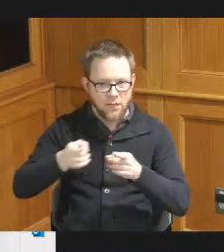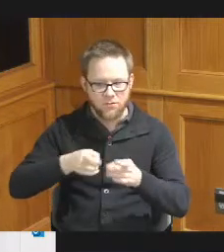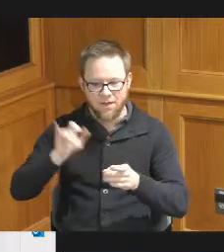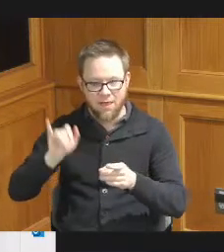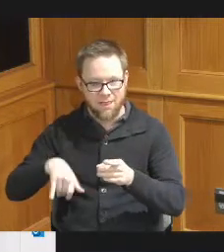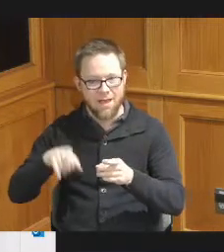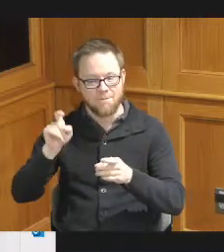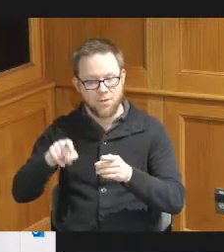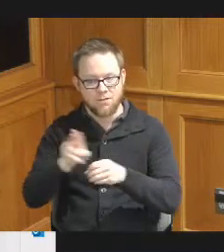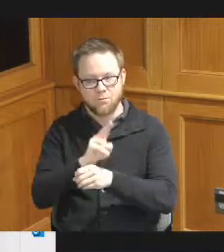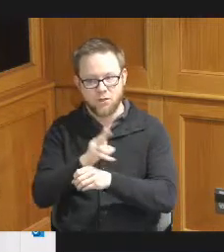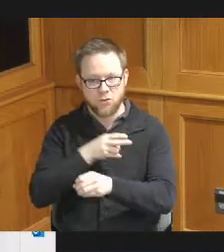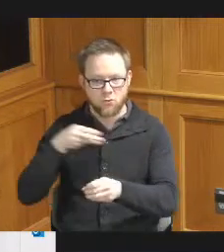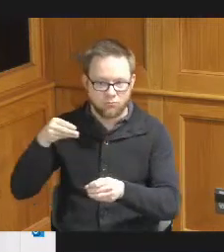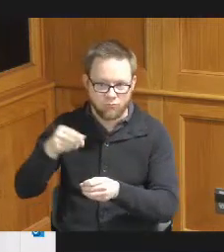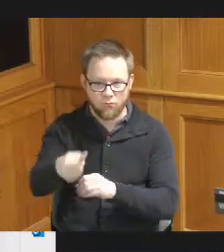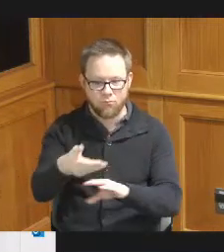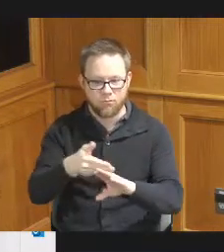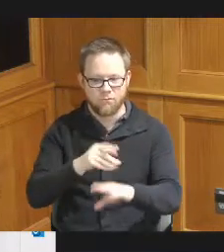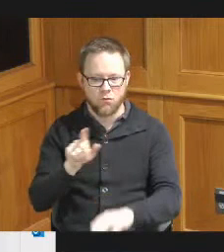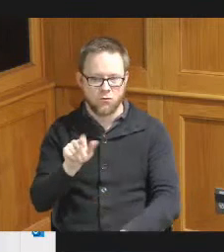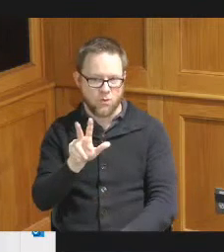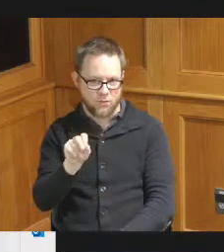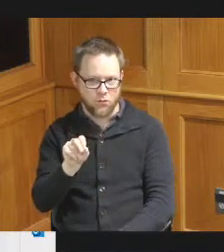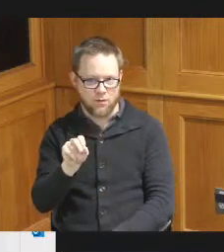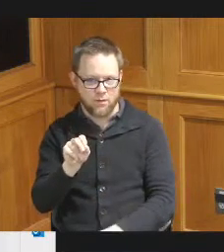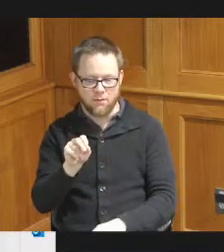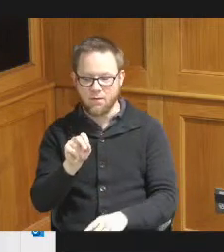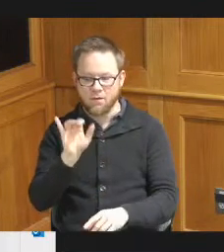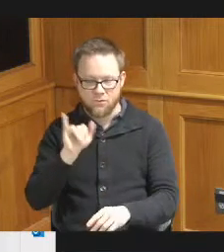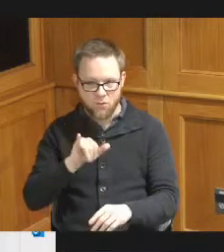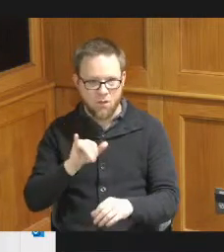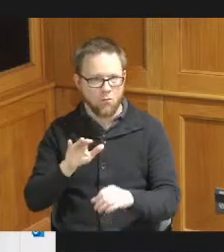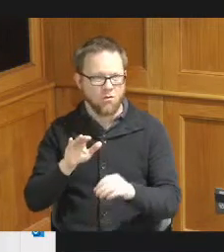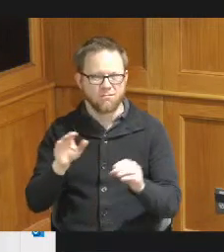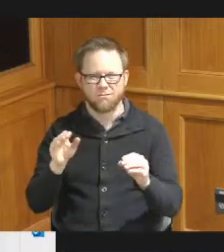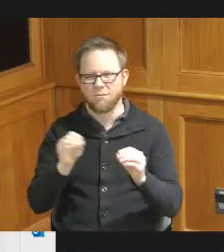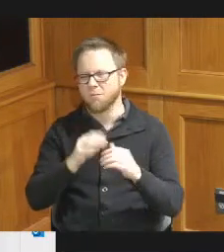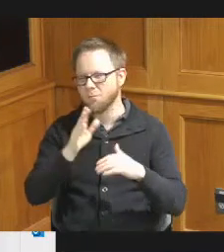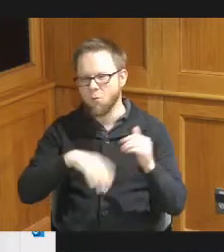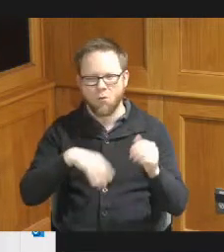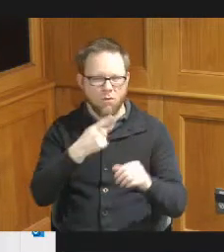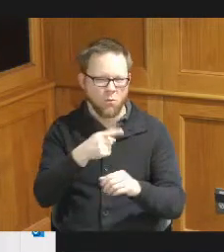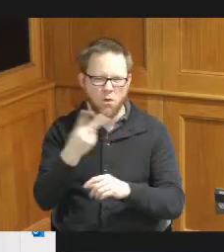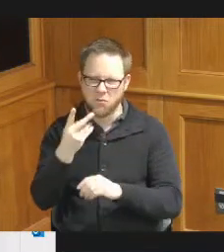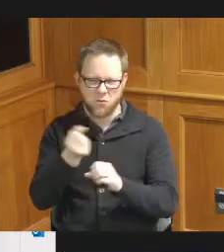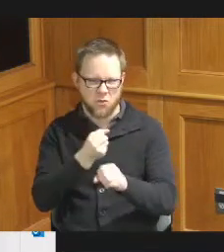by 2030 so it would be it would cover more than you know one to two fiscal years and